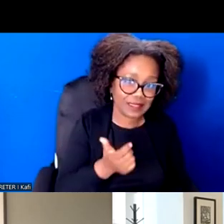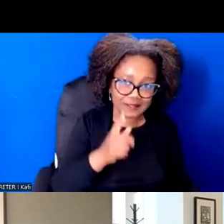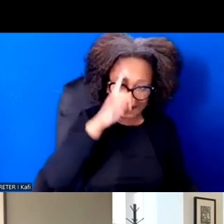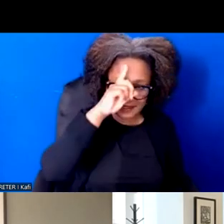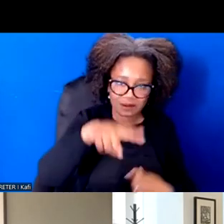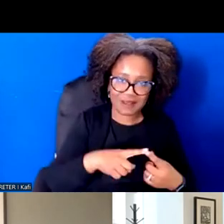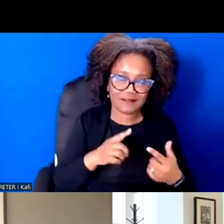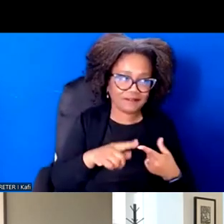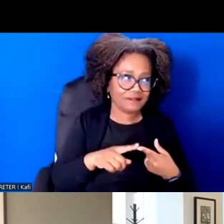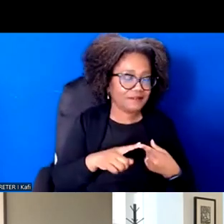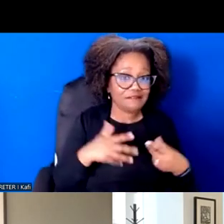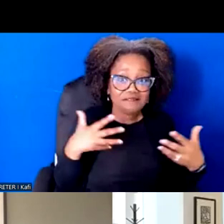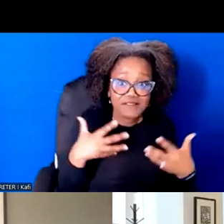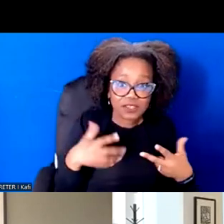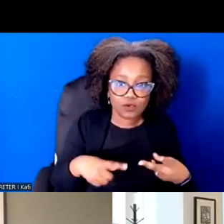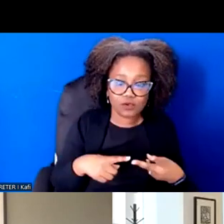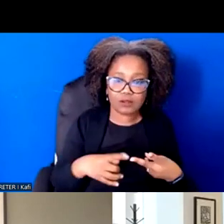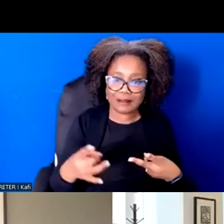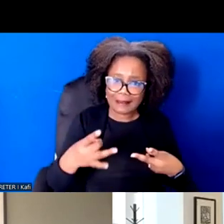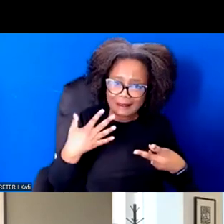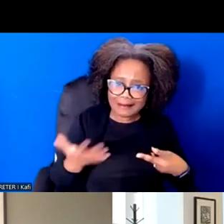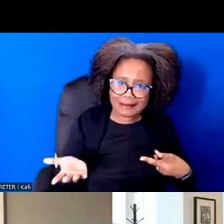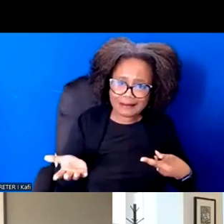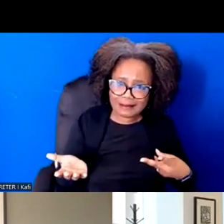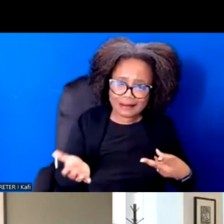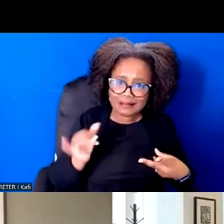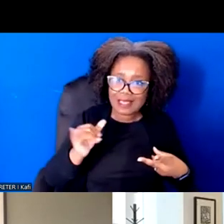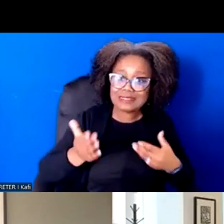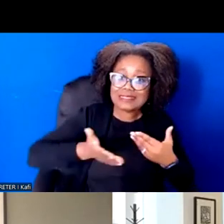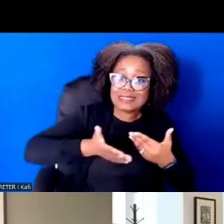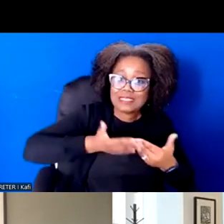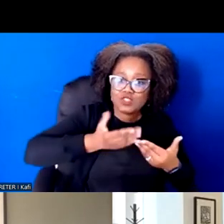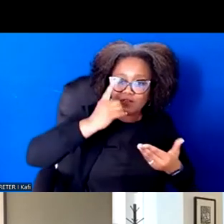And it's so much easier for people to grasp. And solidarity takes longer, right?